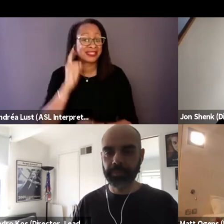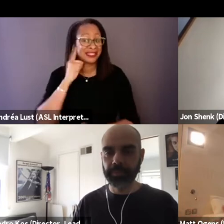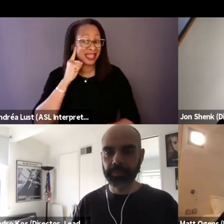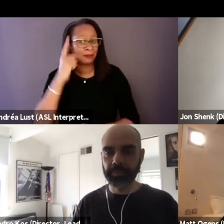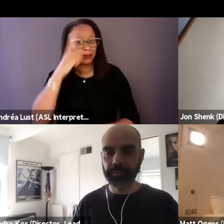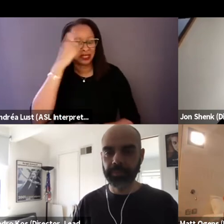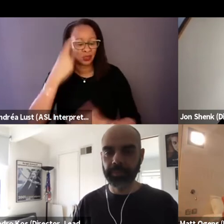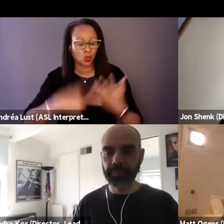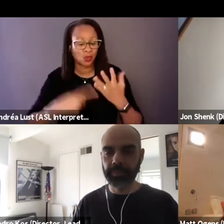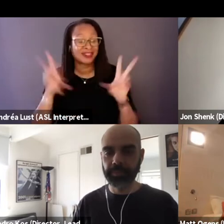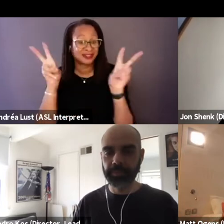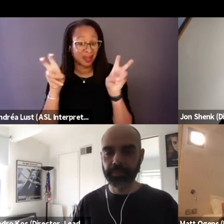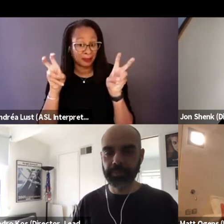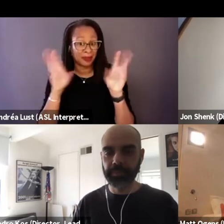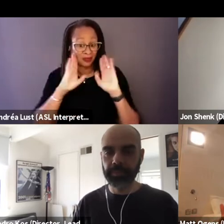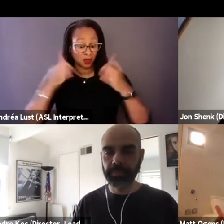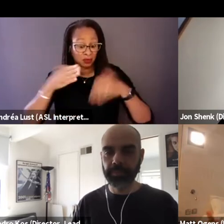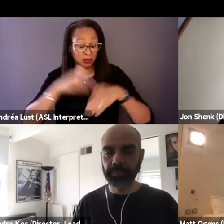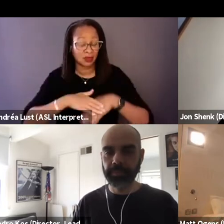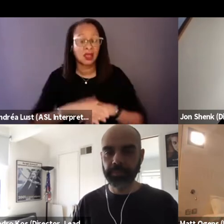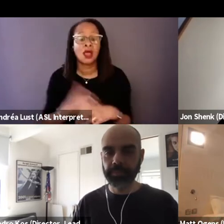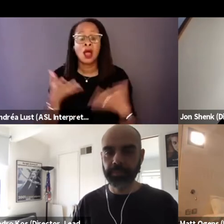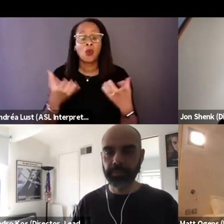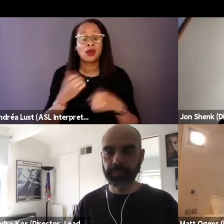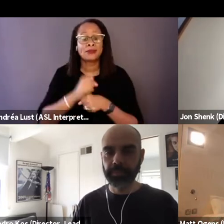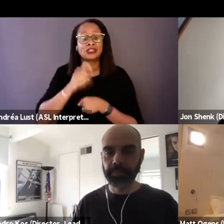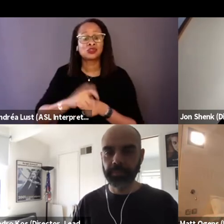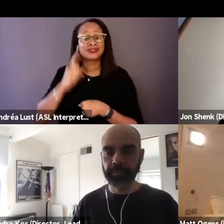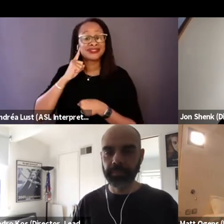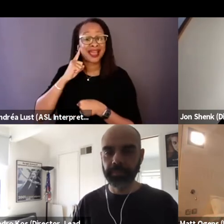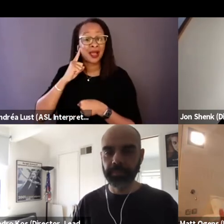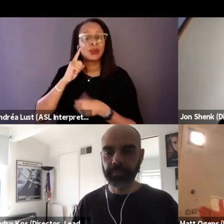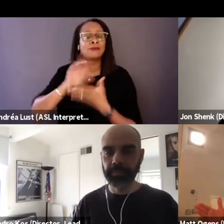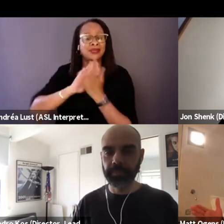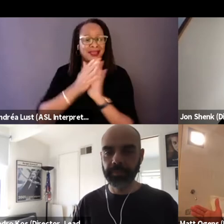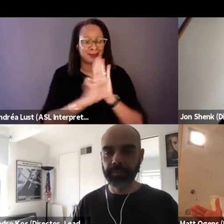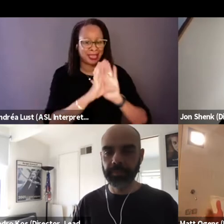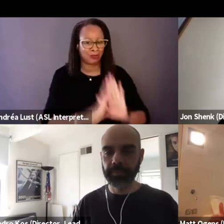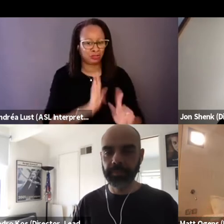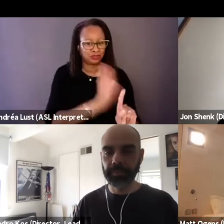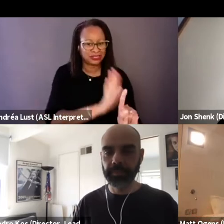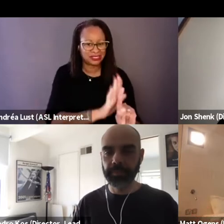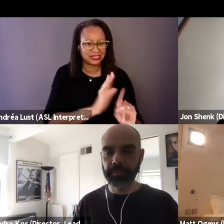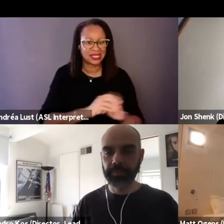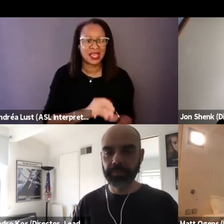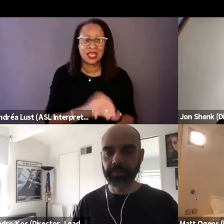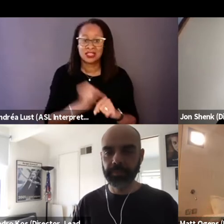So I wanted to make sound to character. And so you go from silence at points